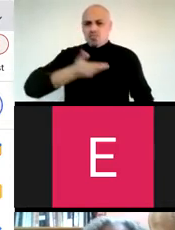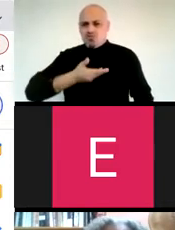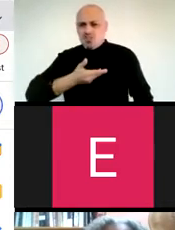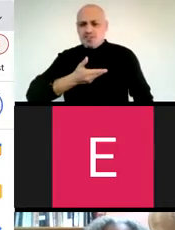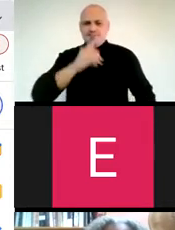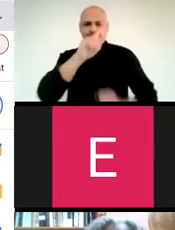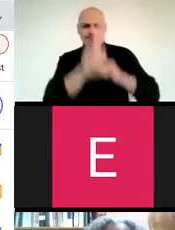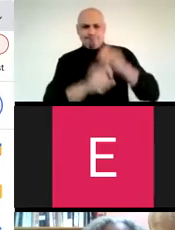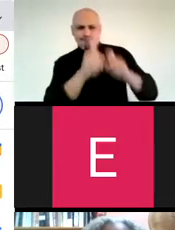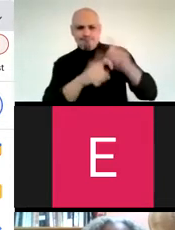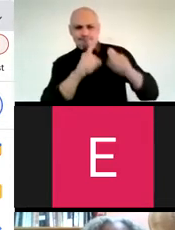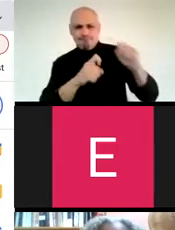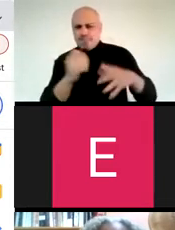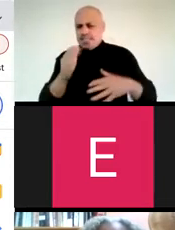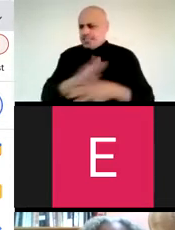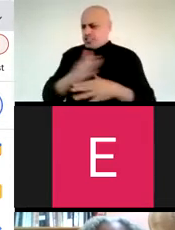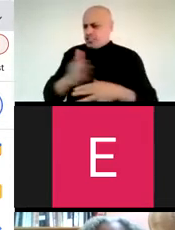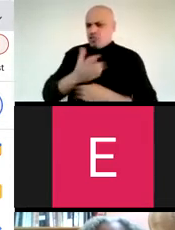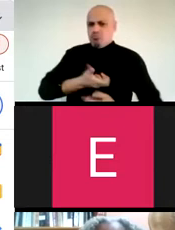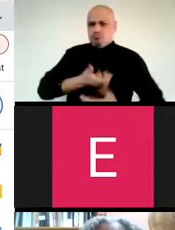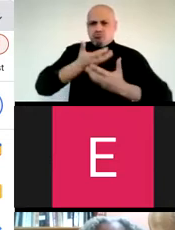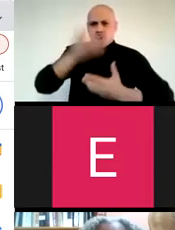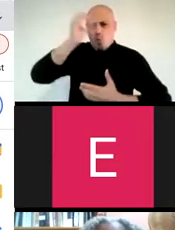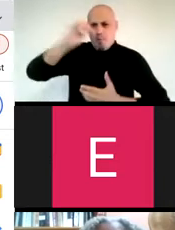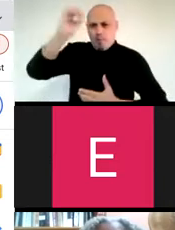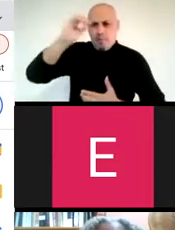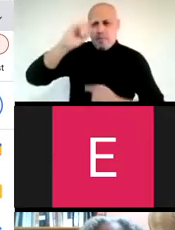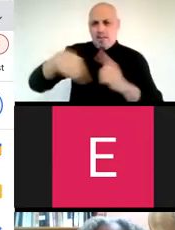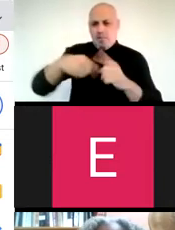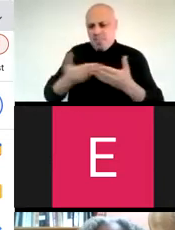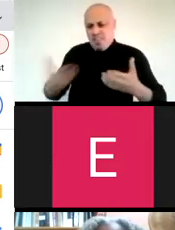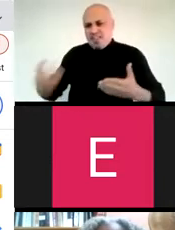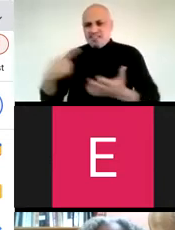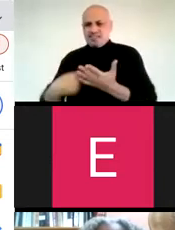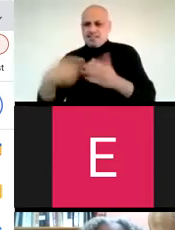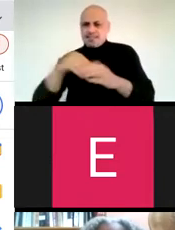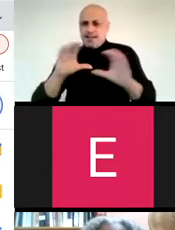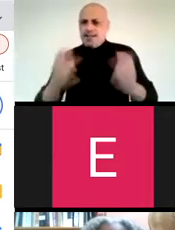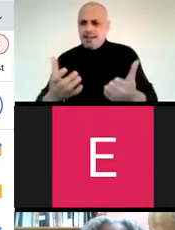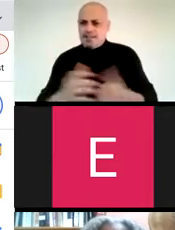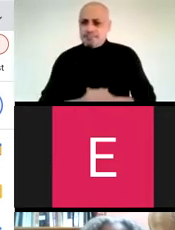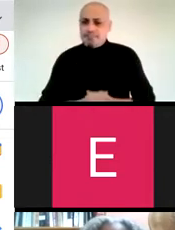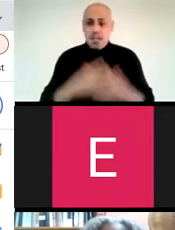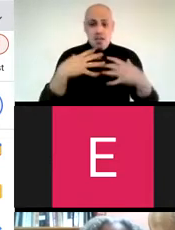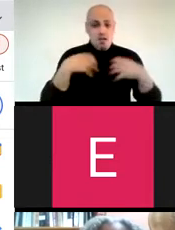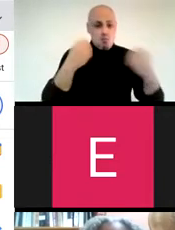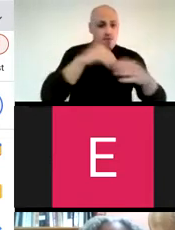for introductions, asking questions, and sharing opinions on materials being covered in class."